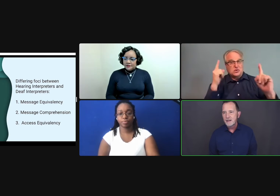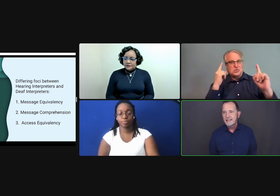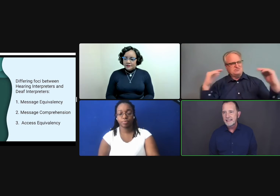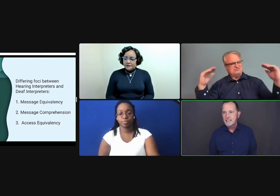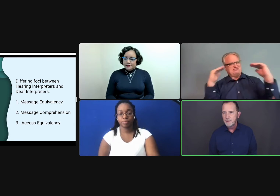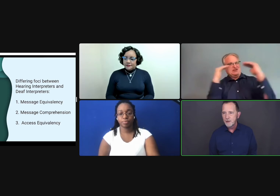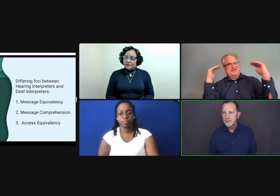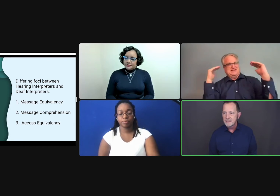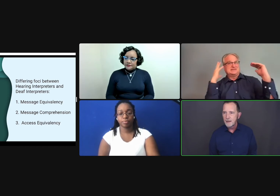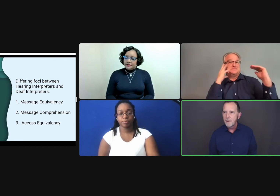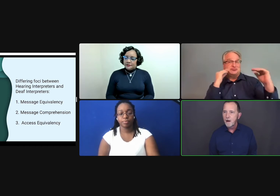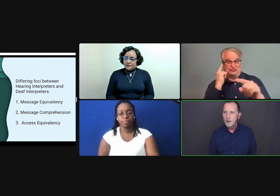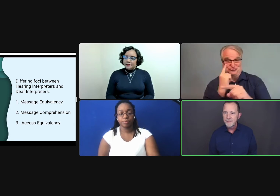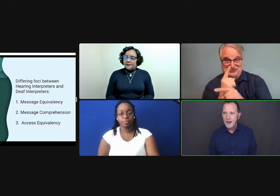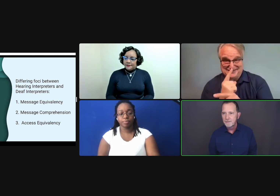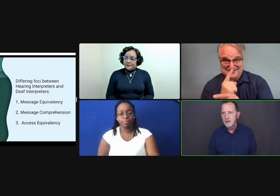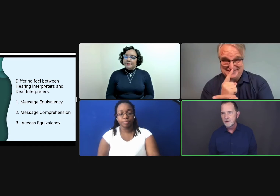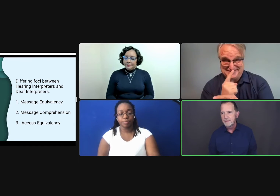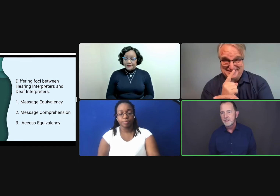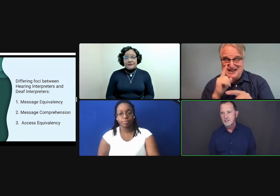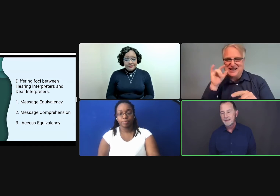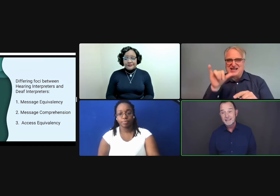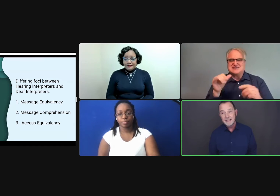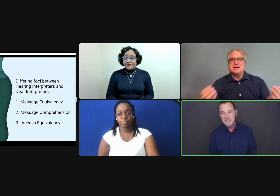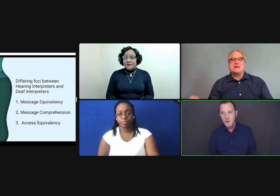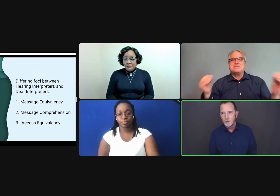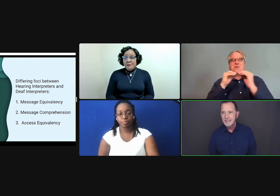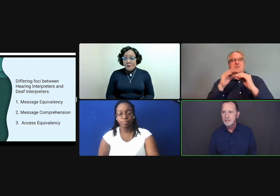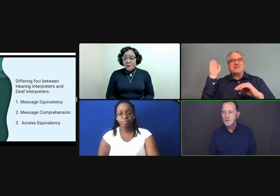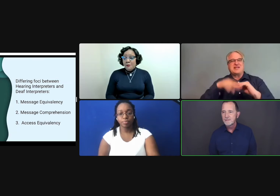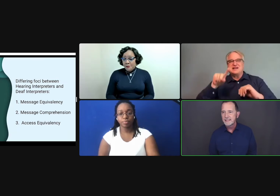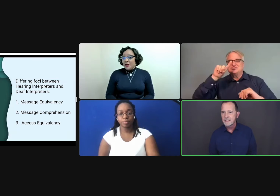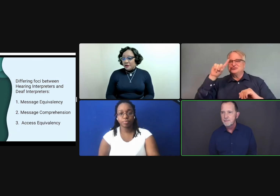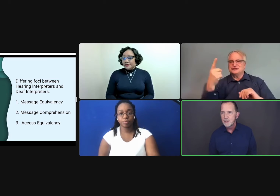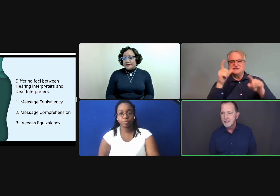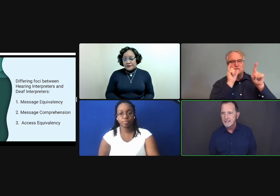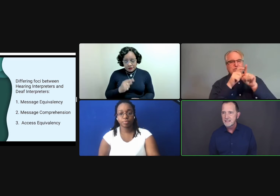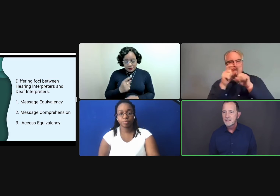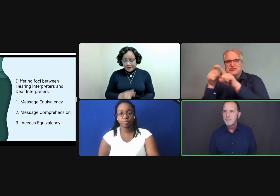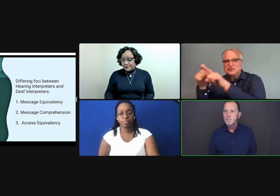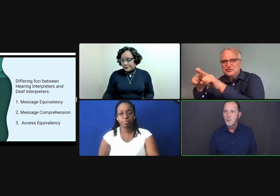are getting an experience on par with that of their hearing peers? Because that's the goal, to give an equivalent experience more